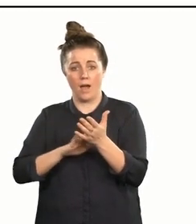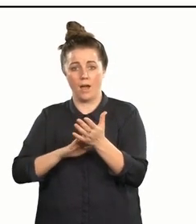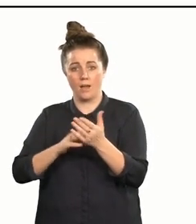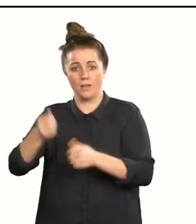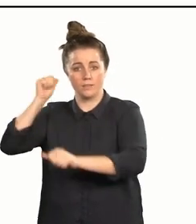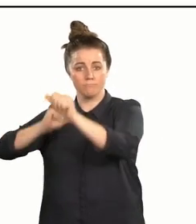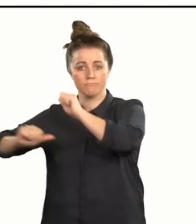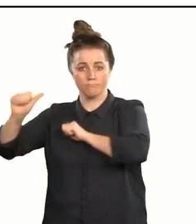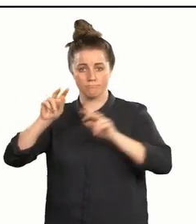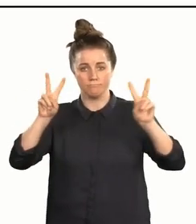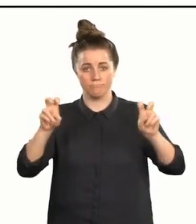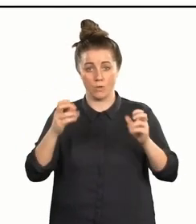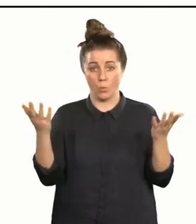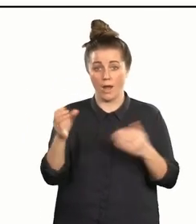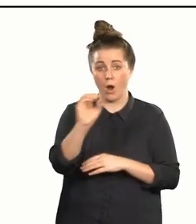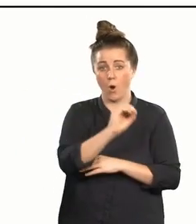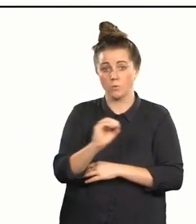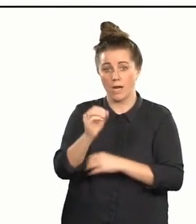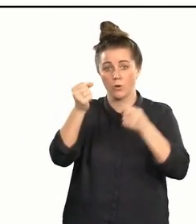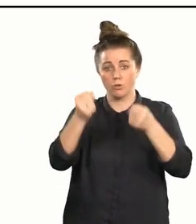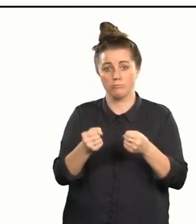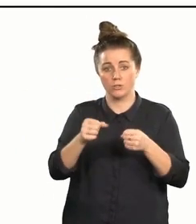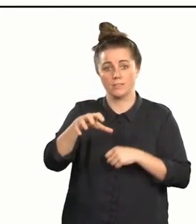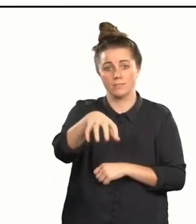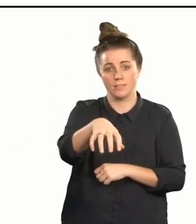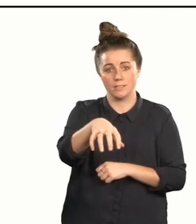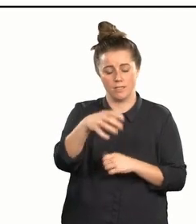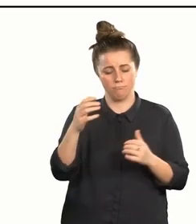from the men in Otago Corrections Facility because of the life-changing impact